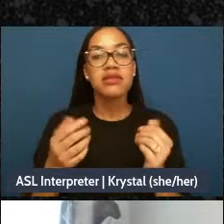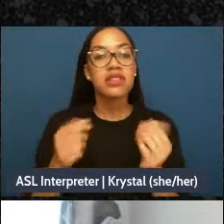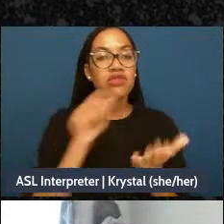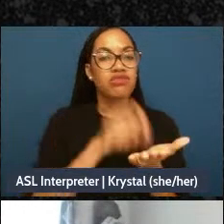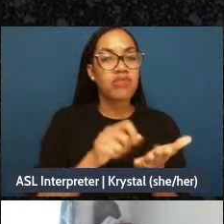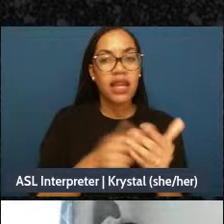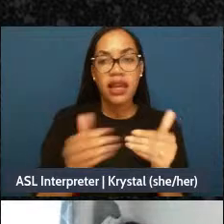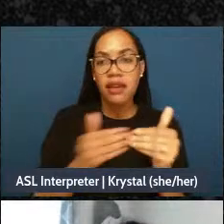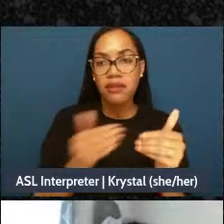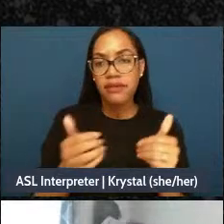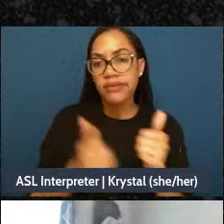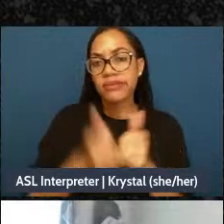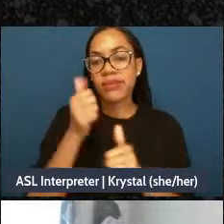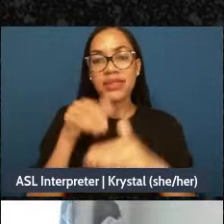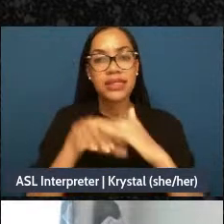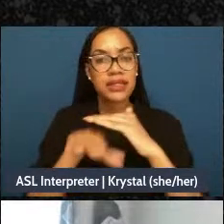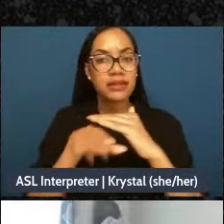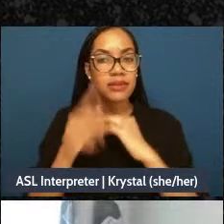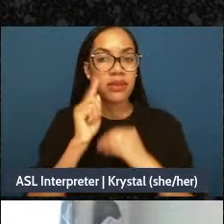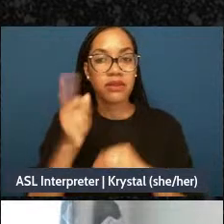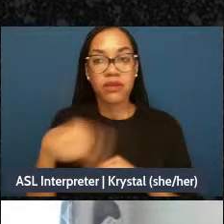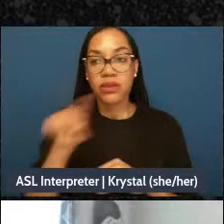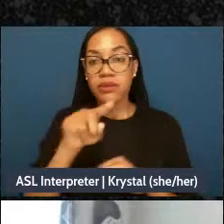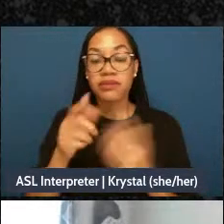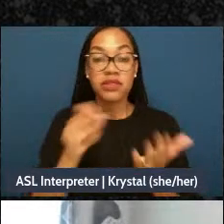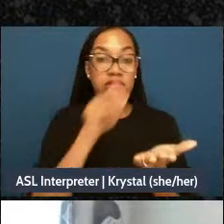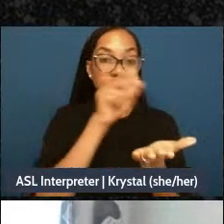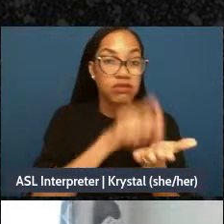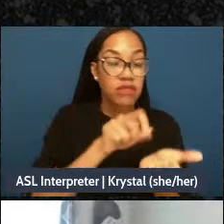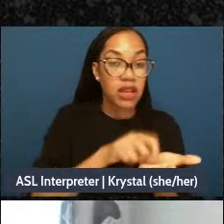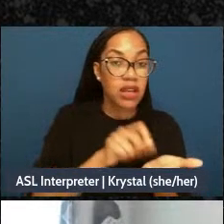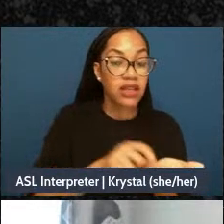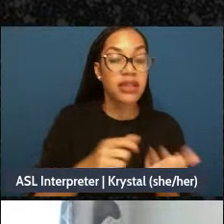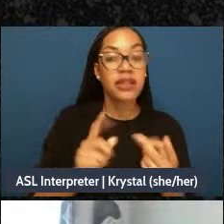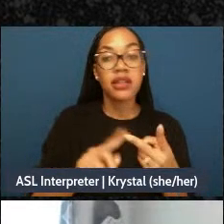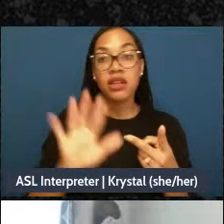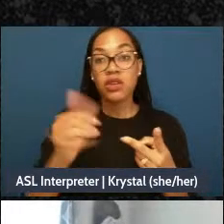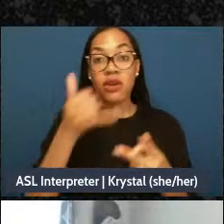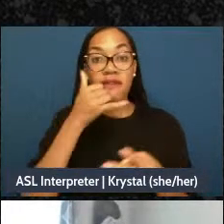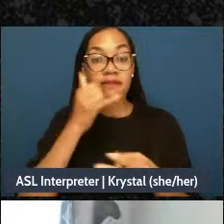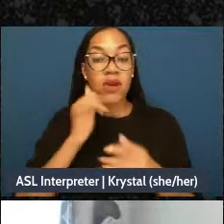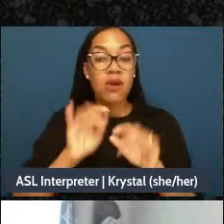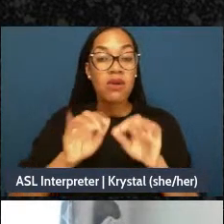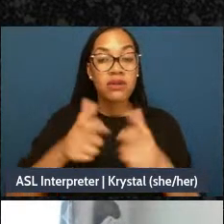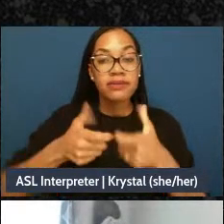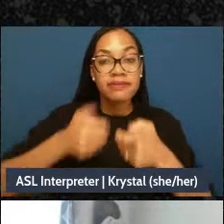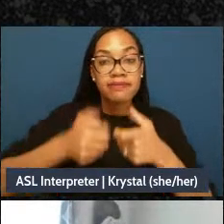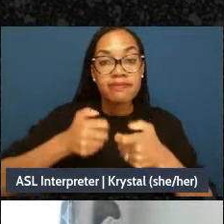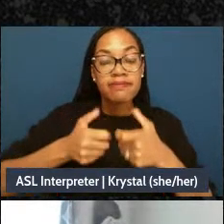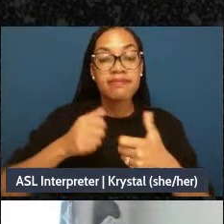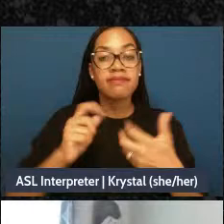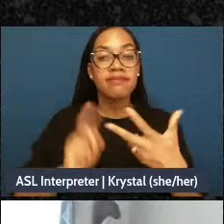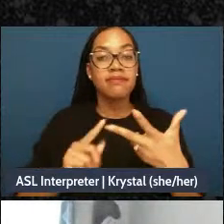if that's a computer, that's a your phone, and that's if that's your palette paper. And write